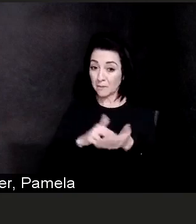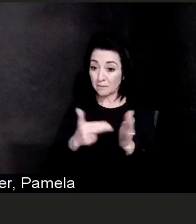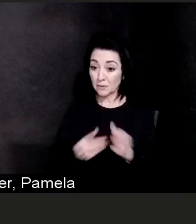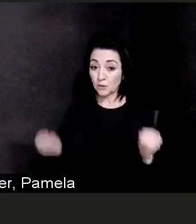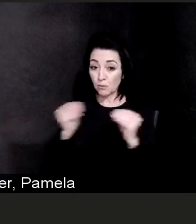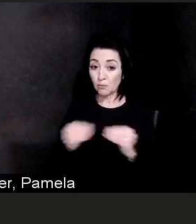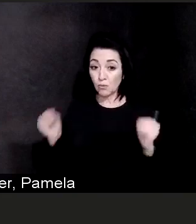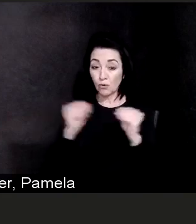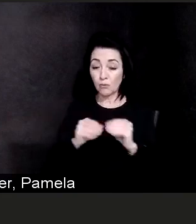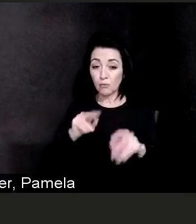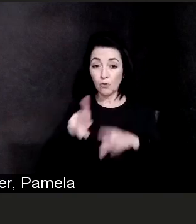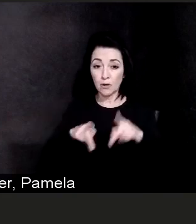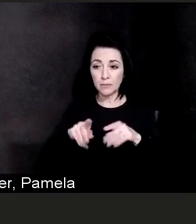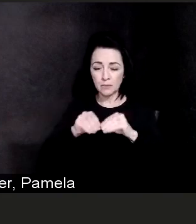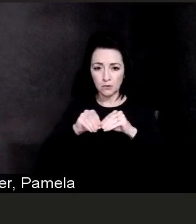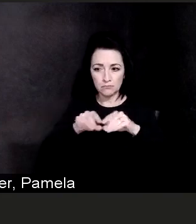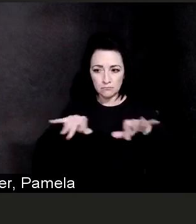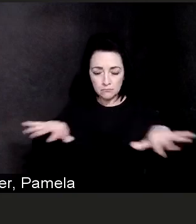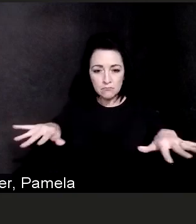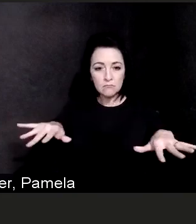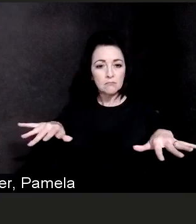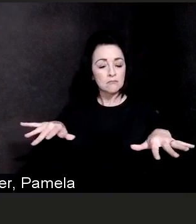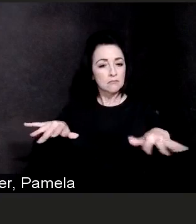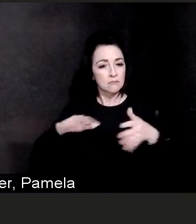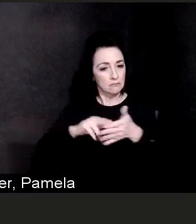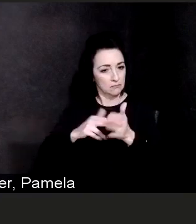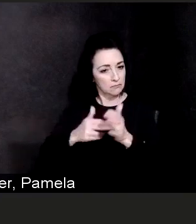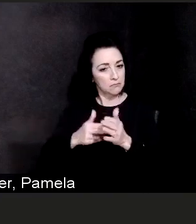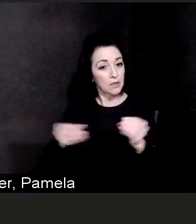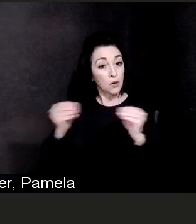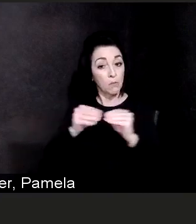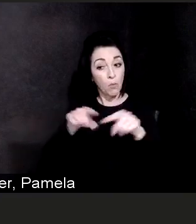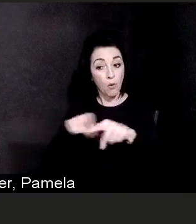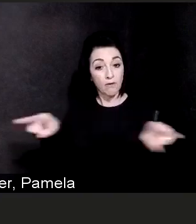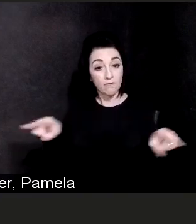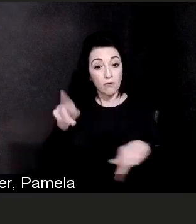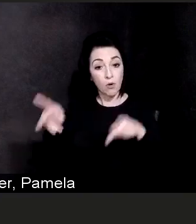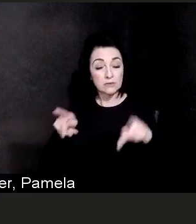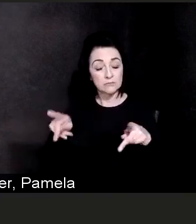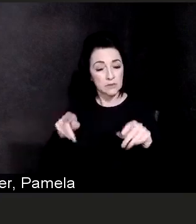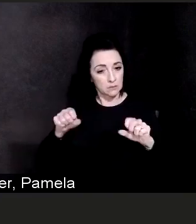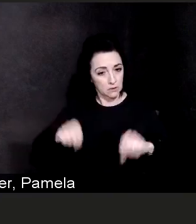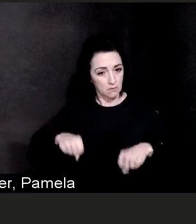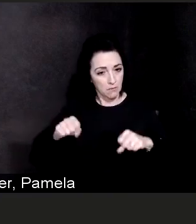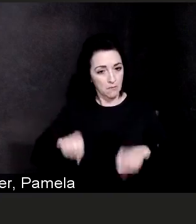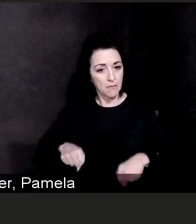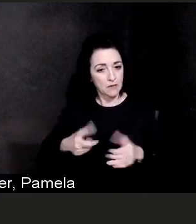will unfortunately require hospitalization and unfortunately it could lead to more deaths.